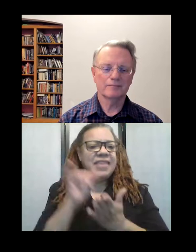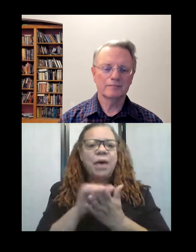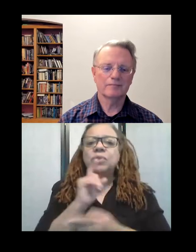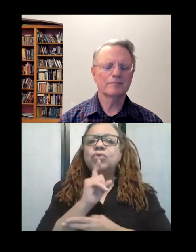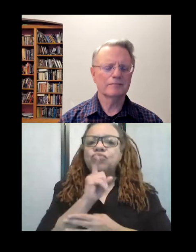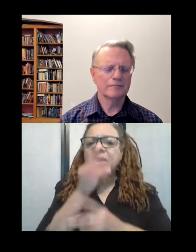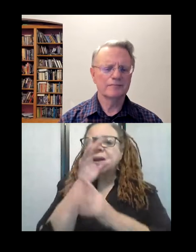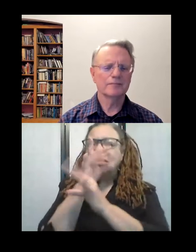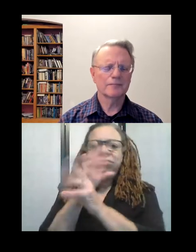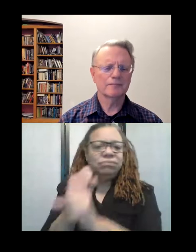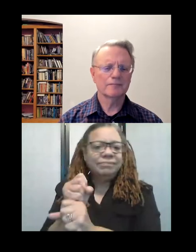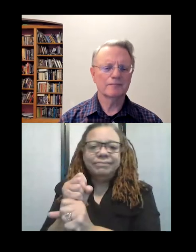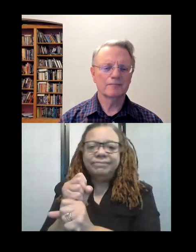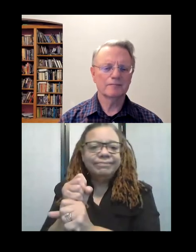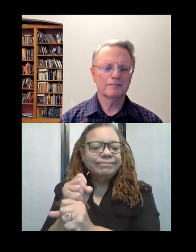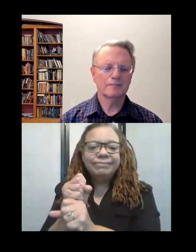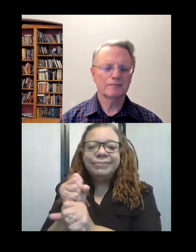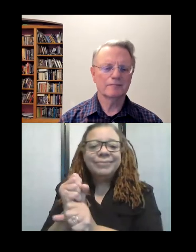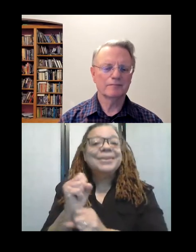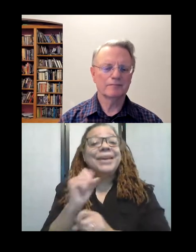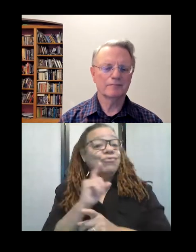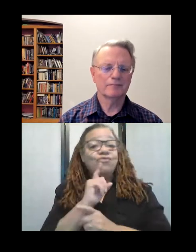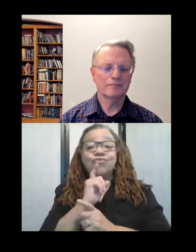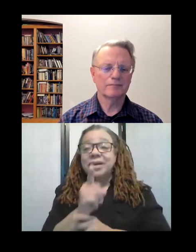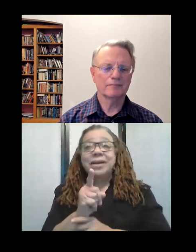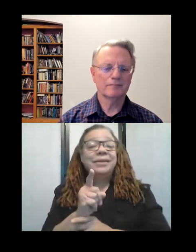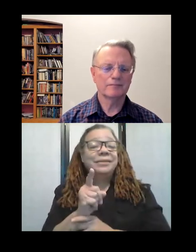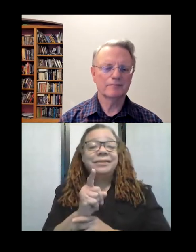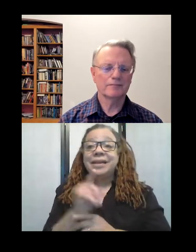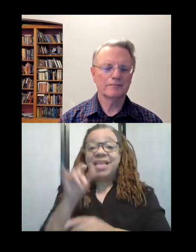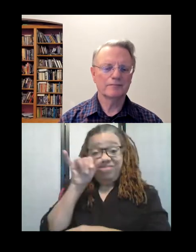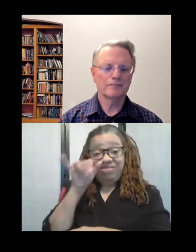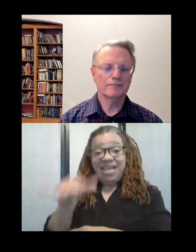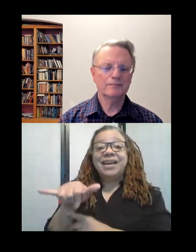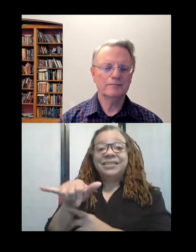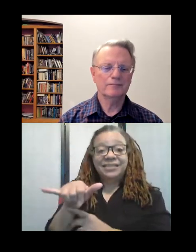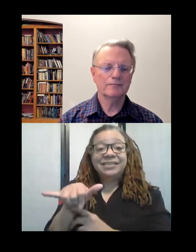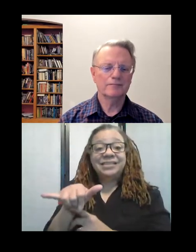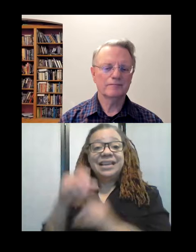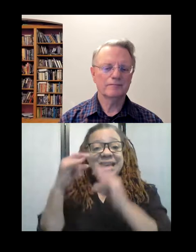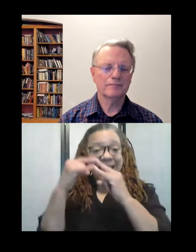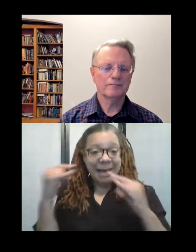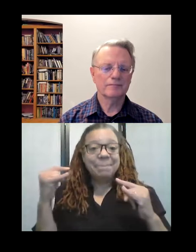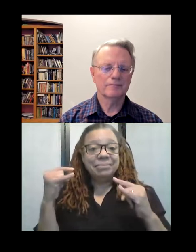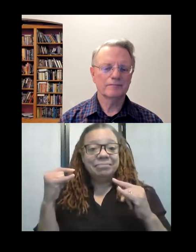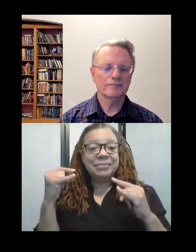I think um, yes, that sort of... see, and I do have this distinct memory of